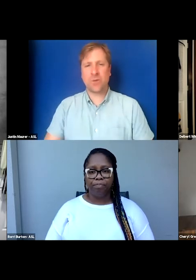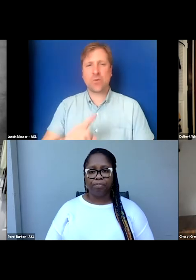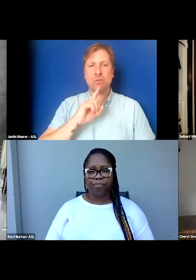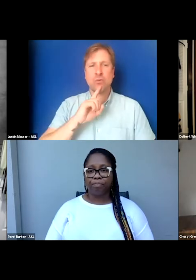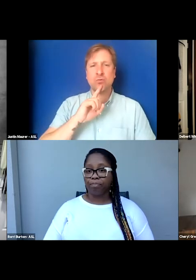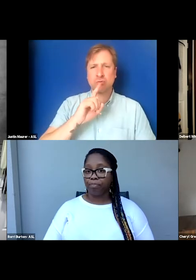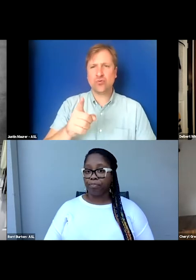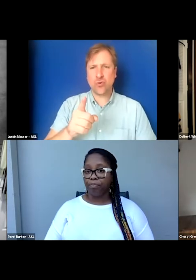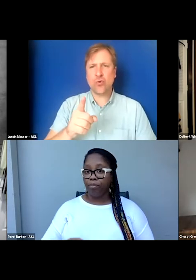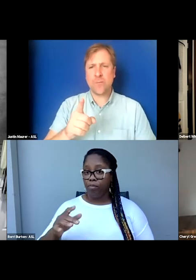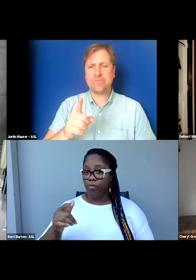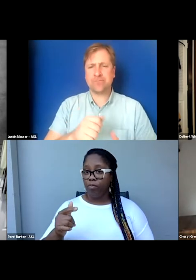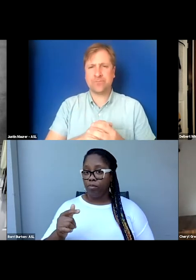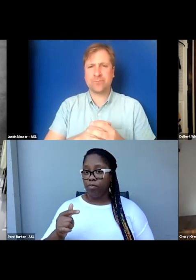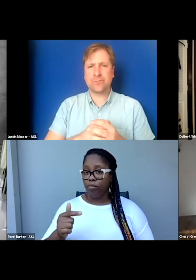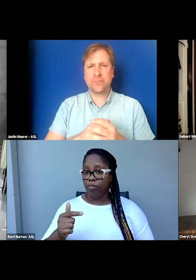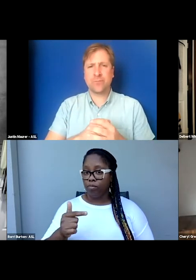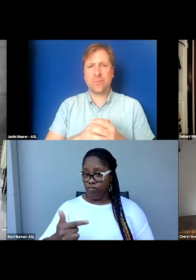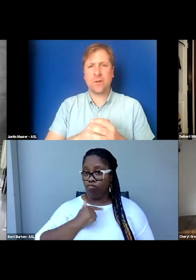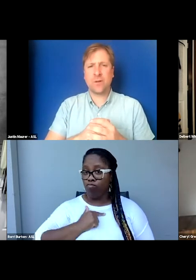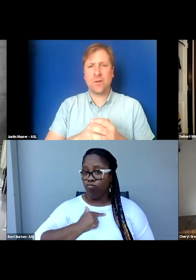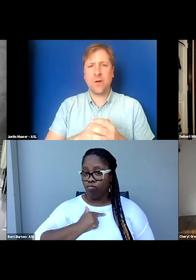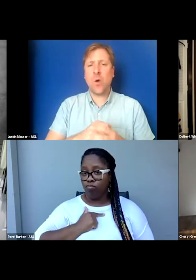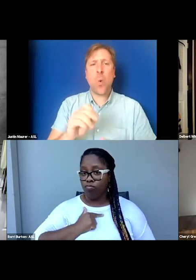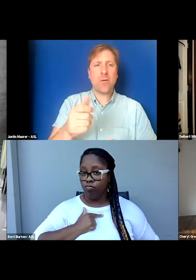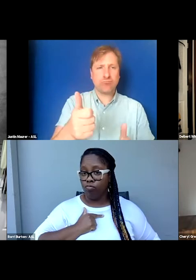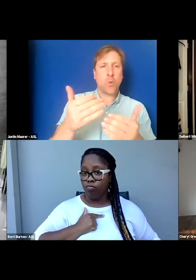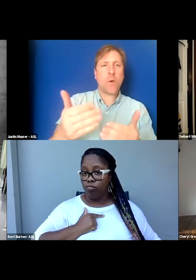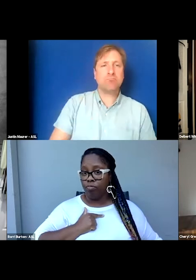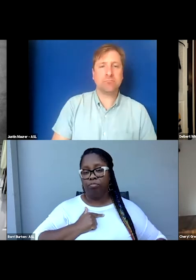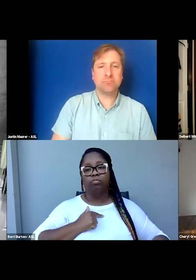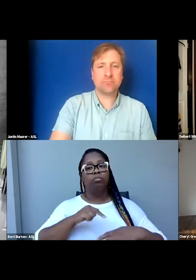Yeah. So in a film's soundtrack,